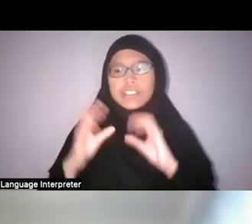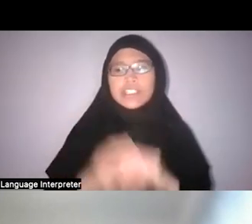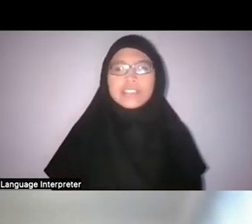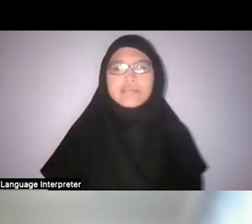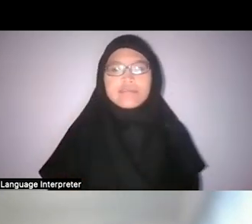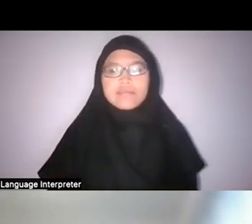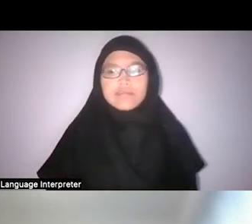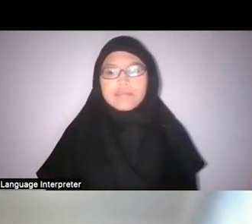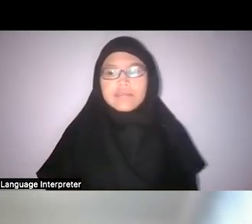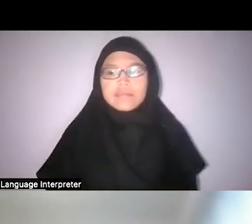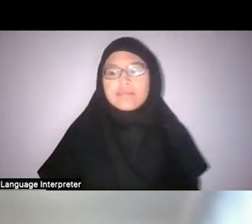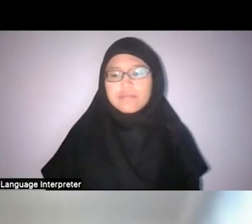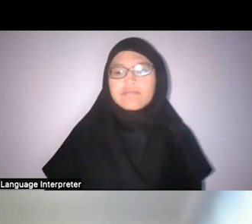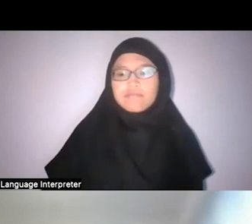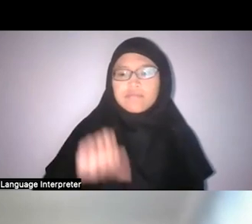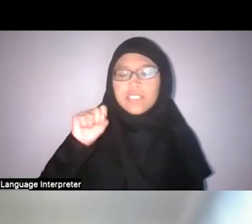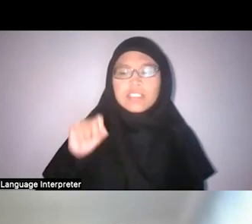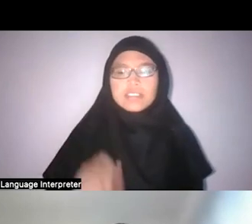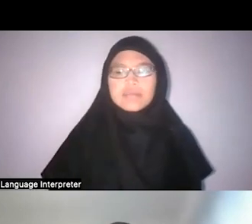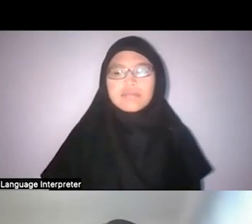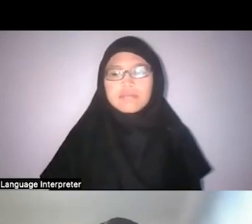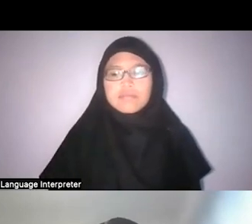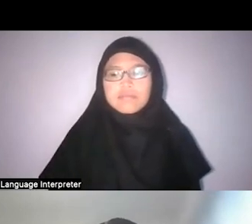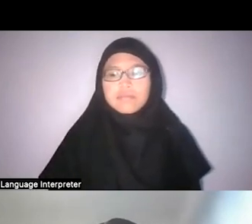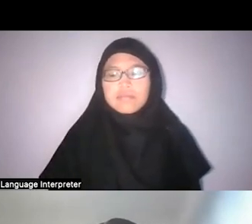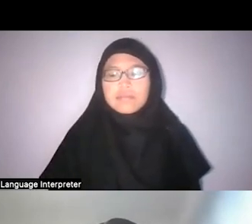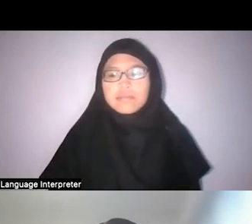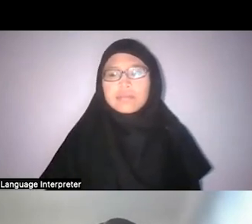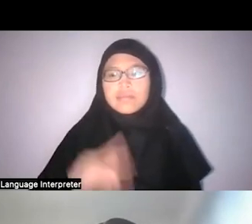Faris: Absolutely, yeah. Khairulddin? Nadirah?